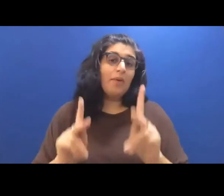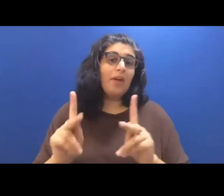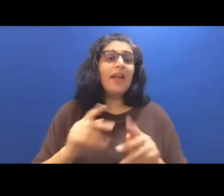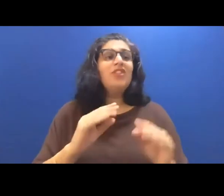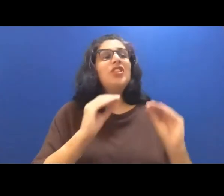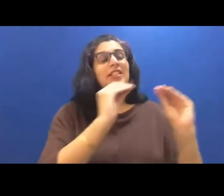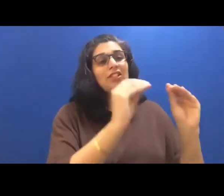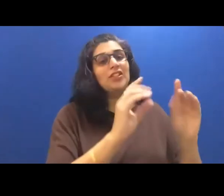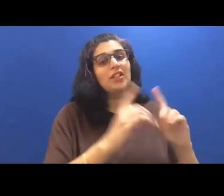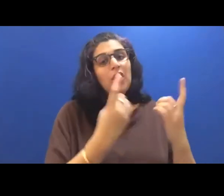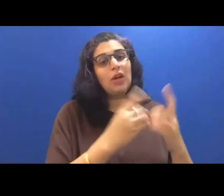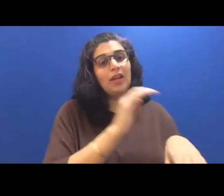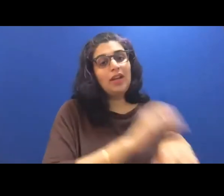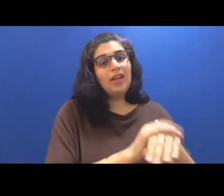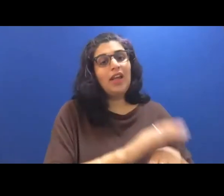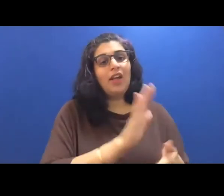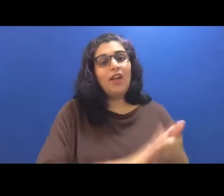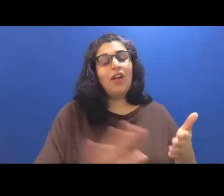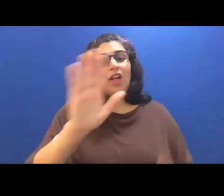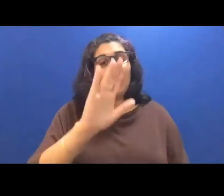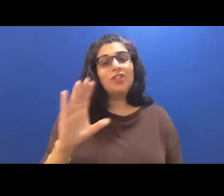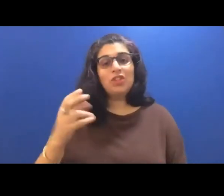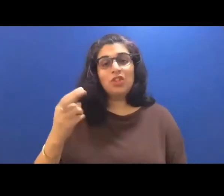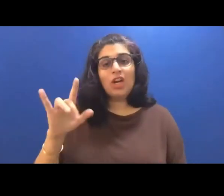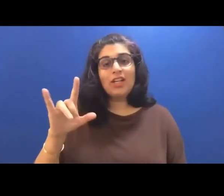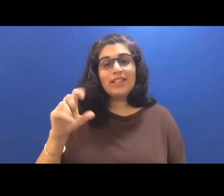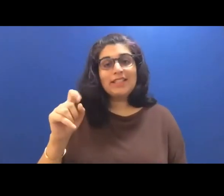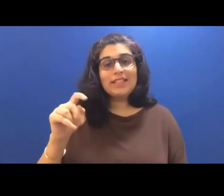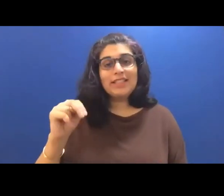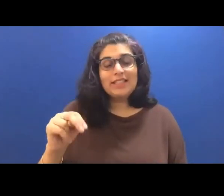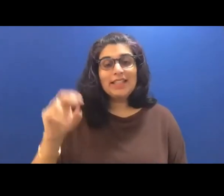College of Charleston, South Carolina.